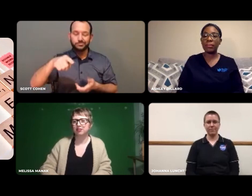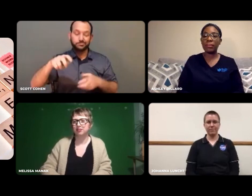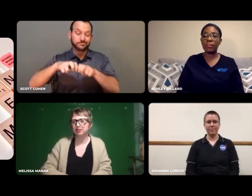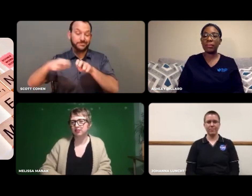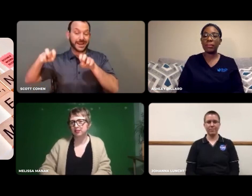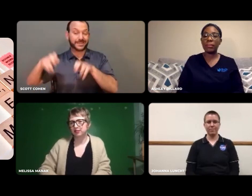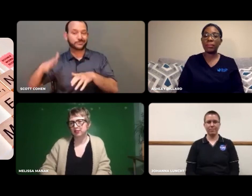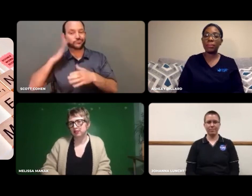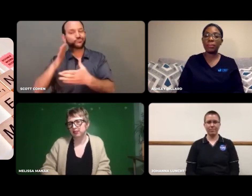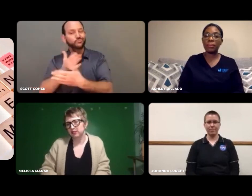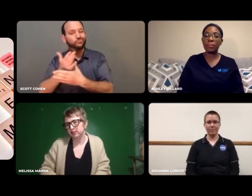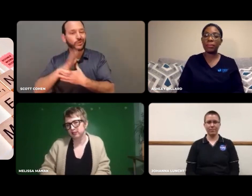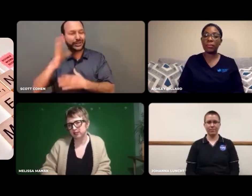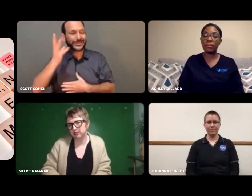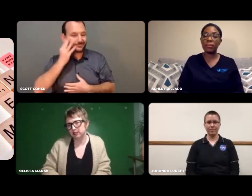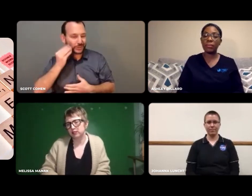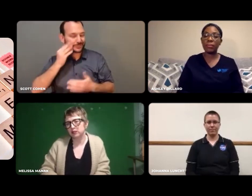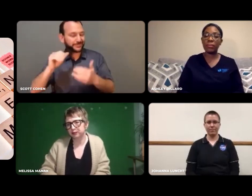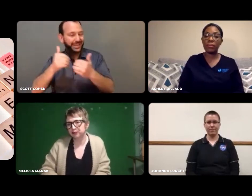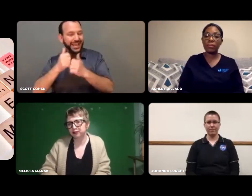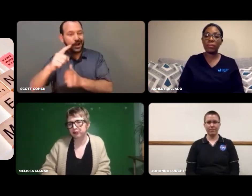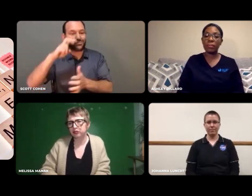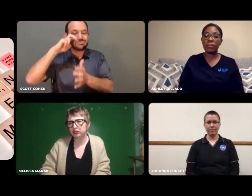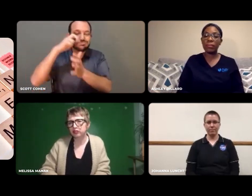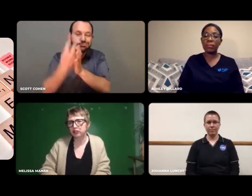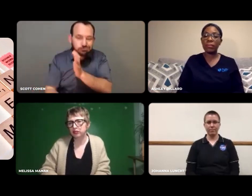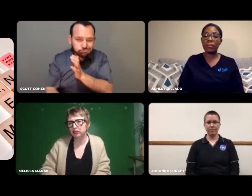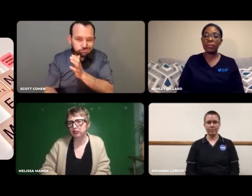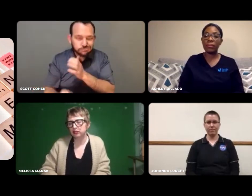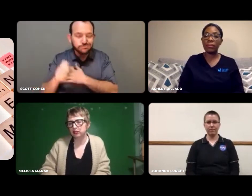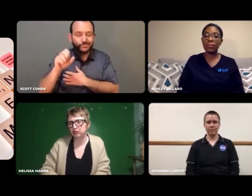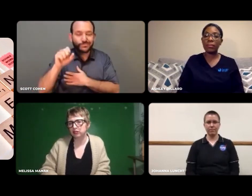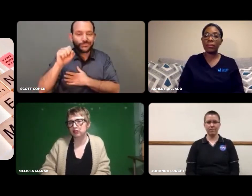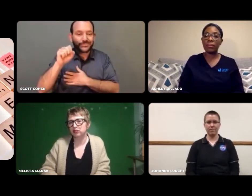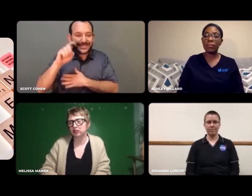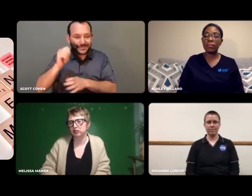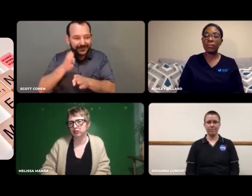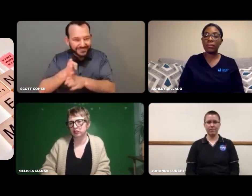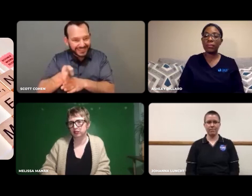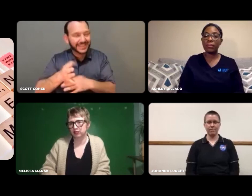Today's panelists will share their experiences in how they chose their STEM field